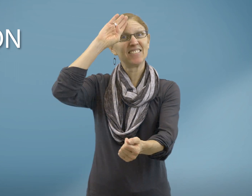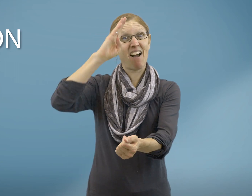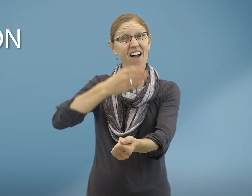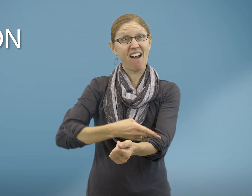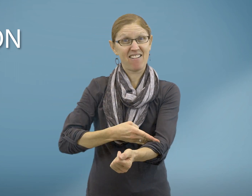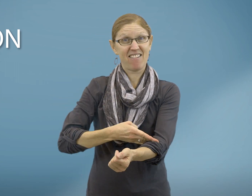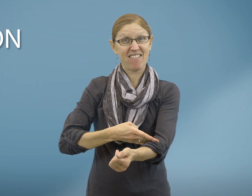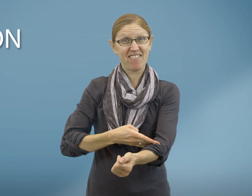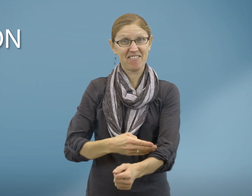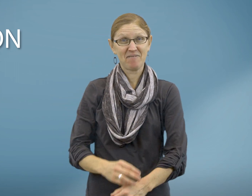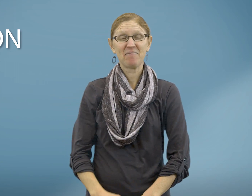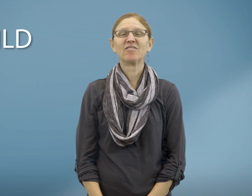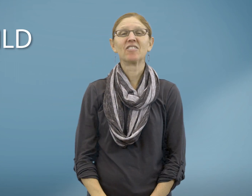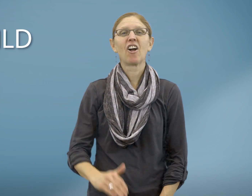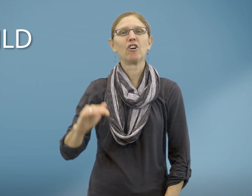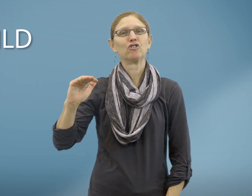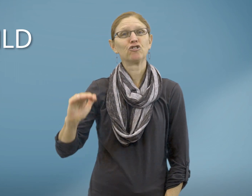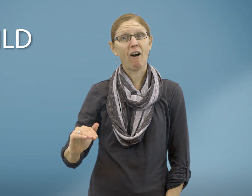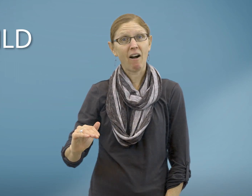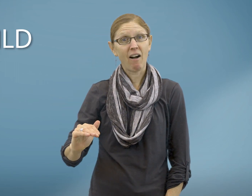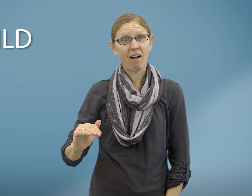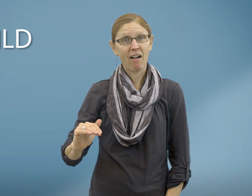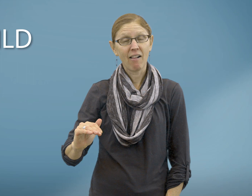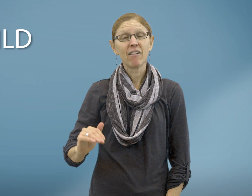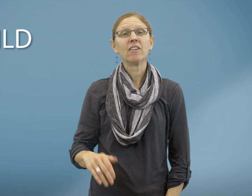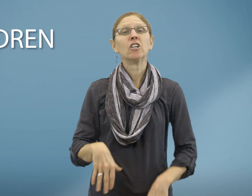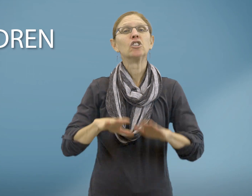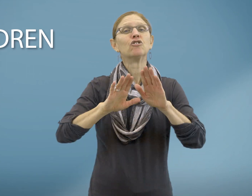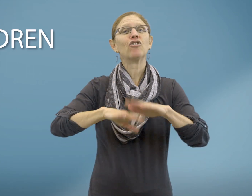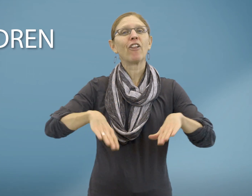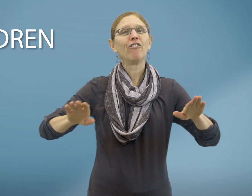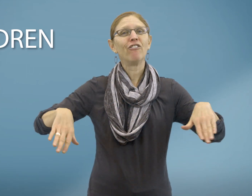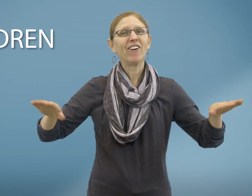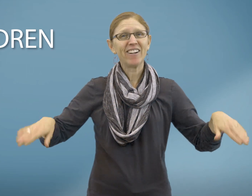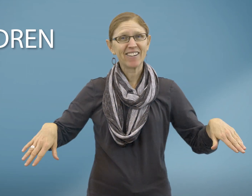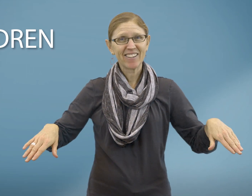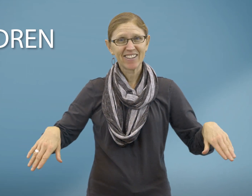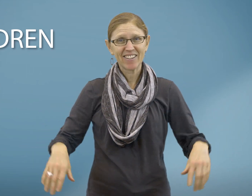Son Child Children